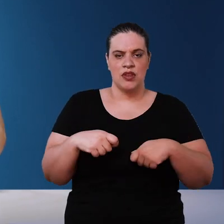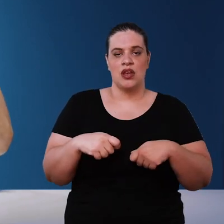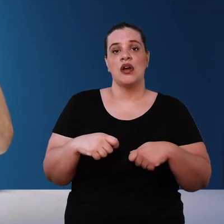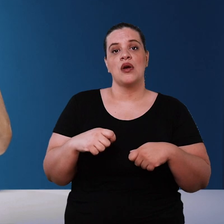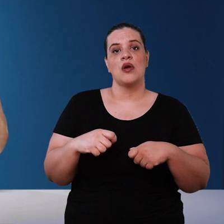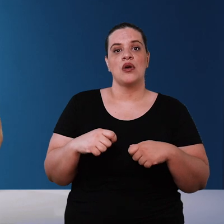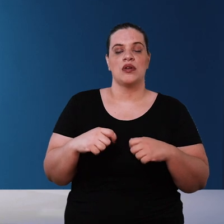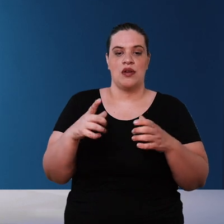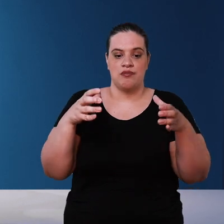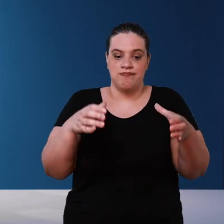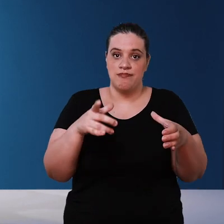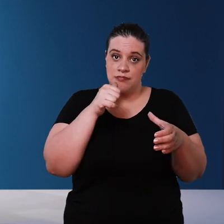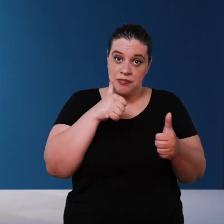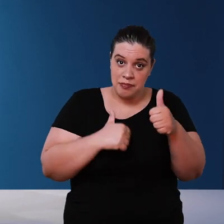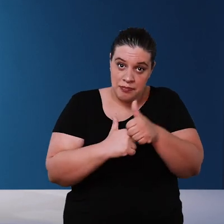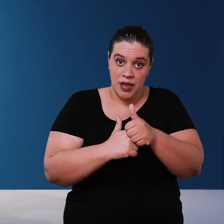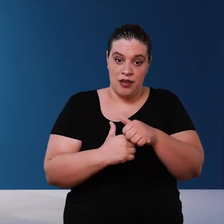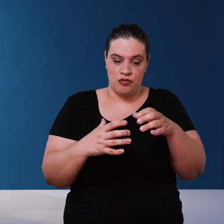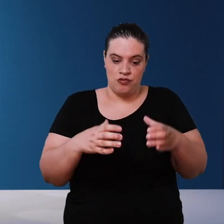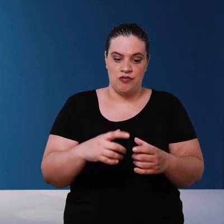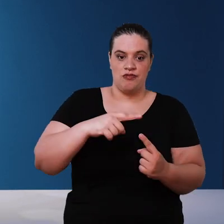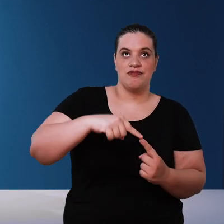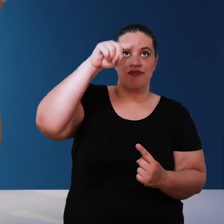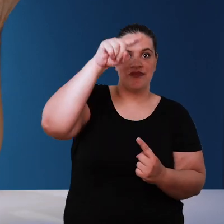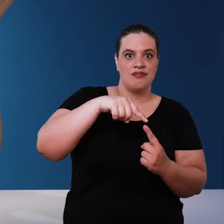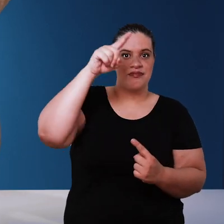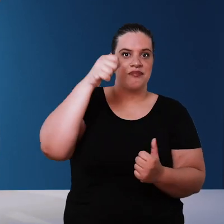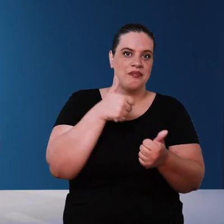I can install a reservoir just below the Collection is very easy to